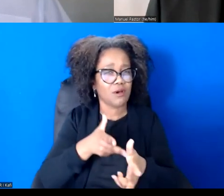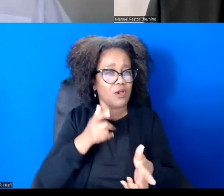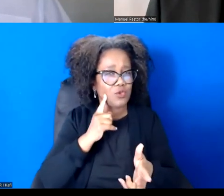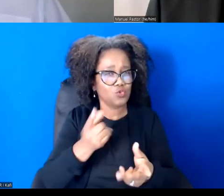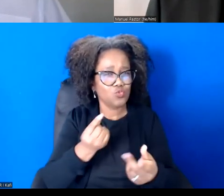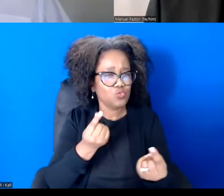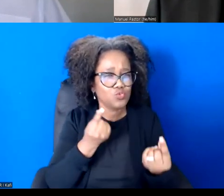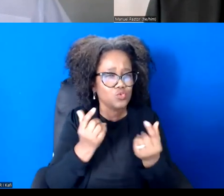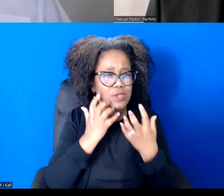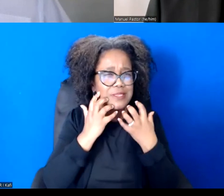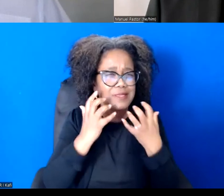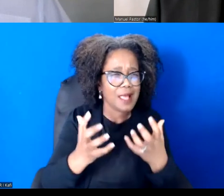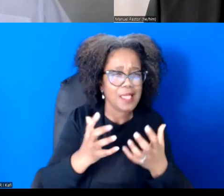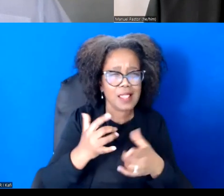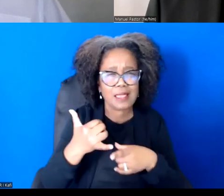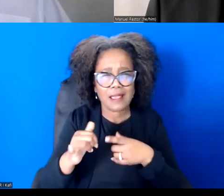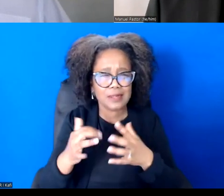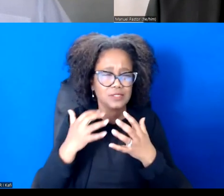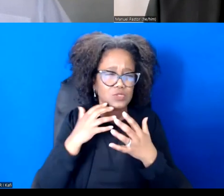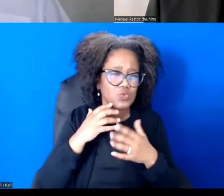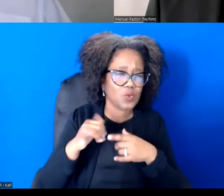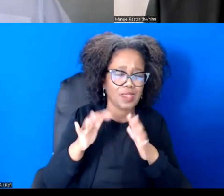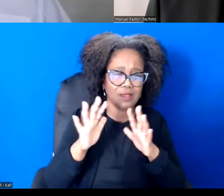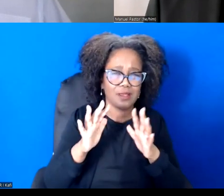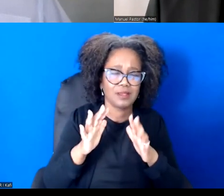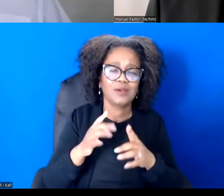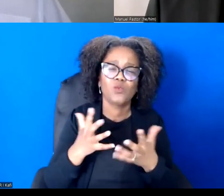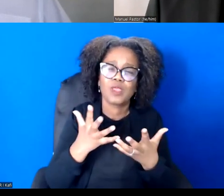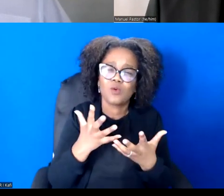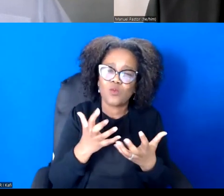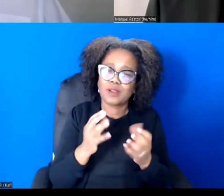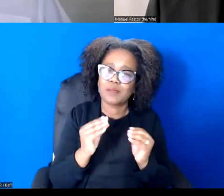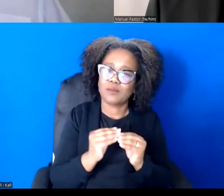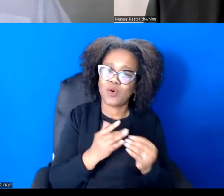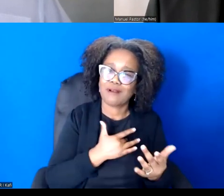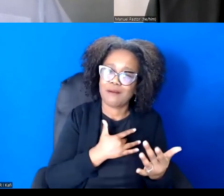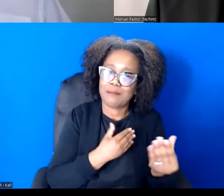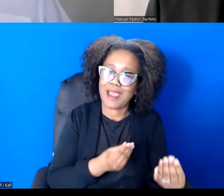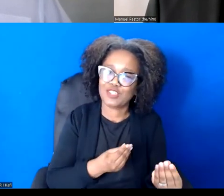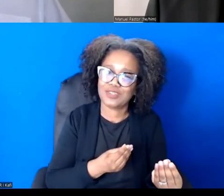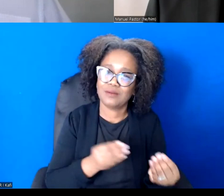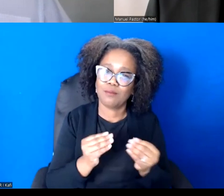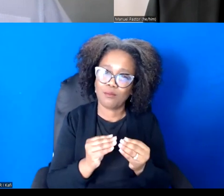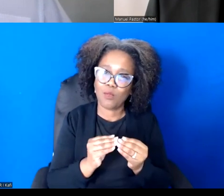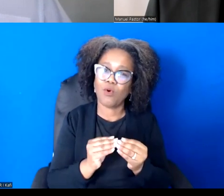beings, both individually and collectively, and we have to be better at feeling kind and generous Wolf.